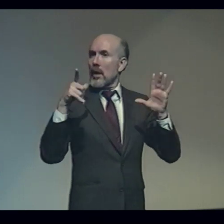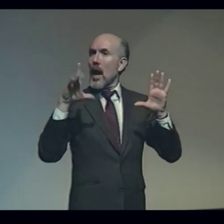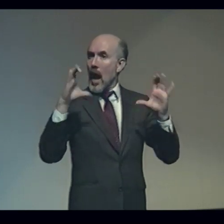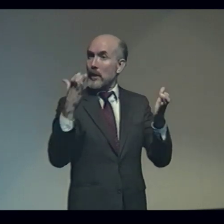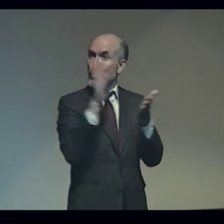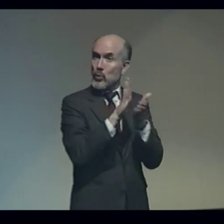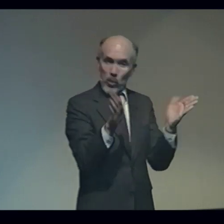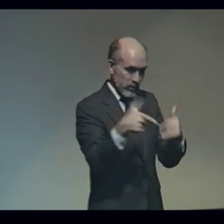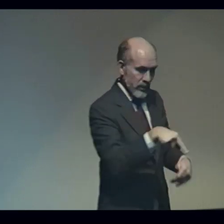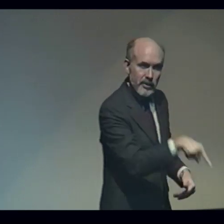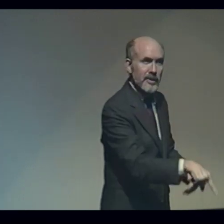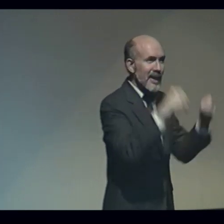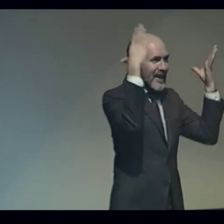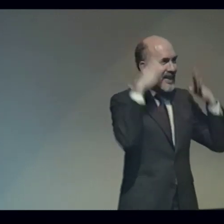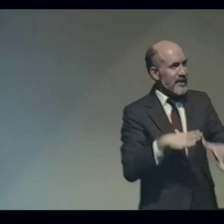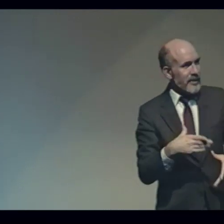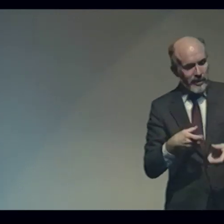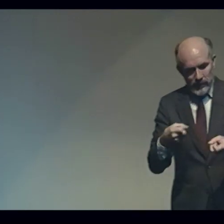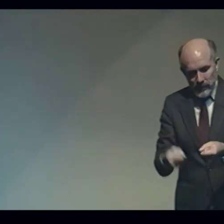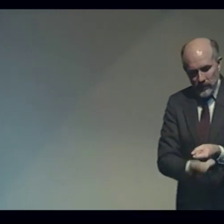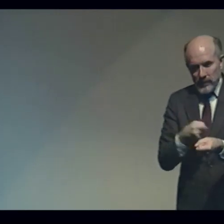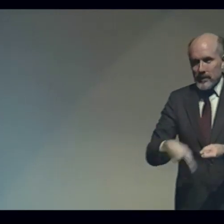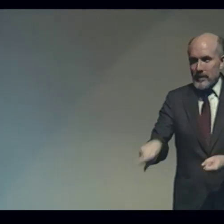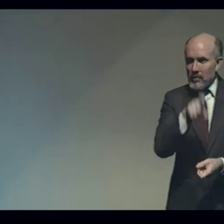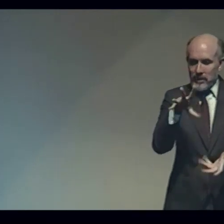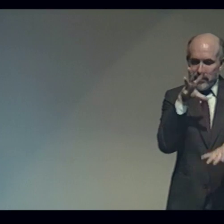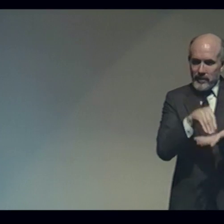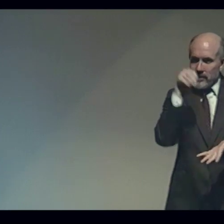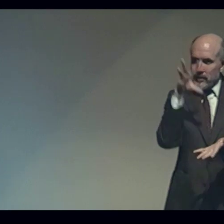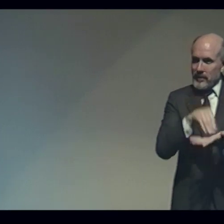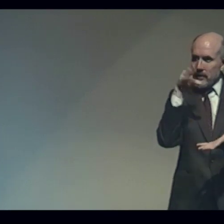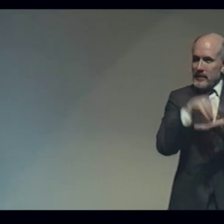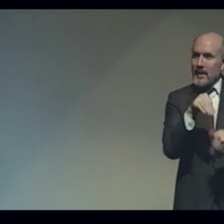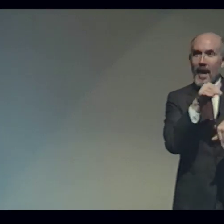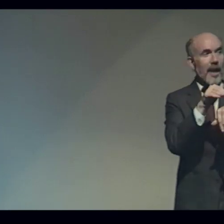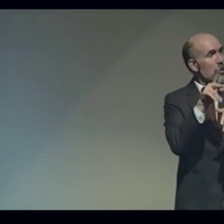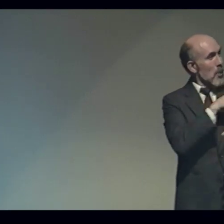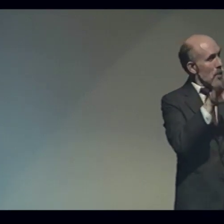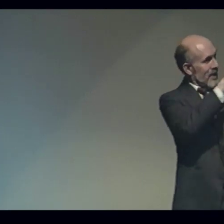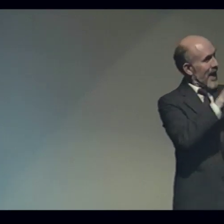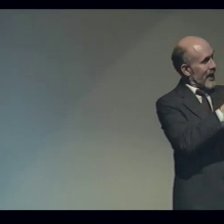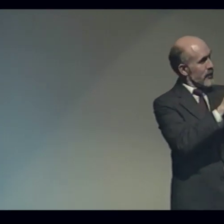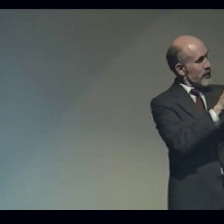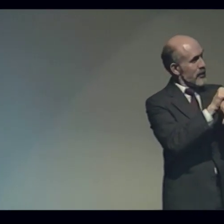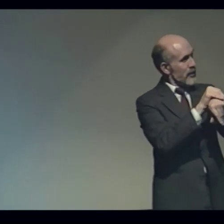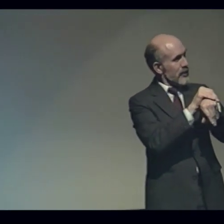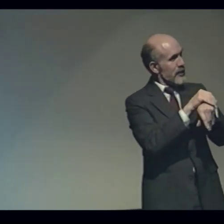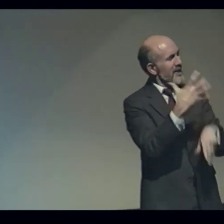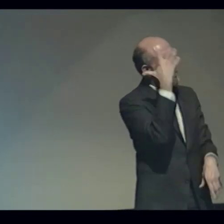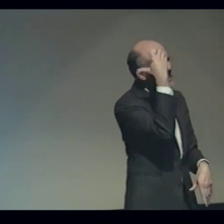Because it was just like in the classroom - the teacher would drill us, making us memorize the poetry in English.